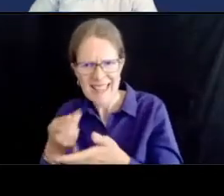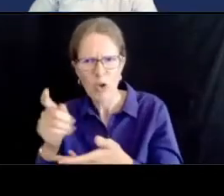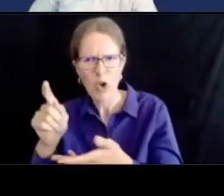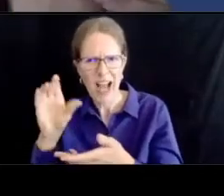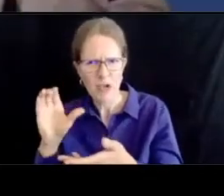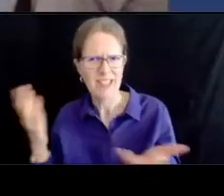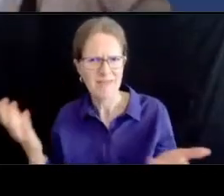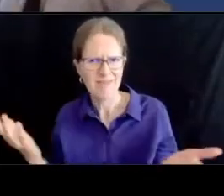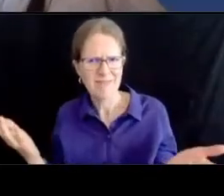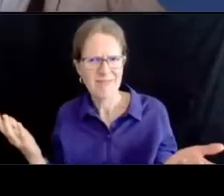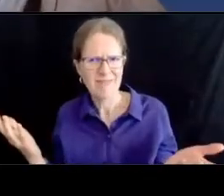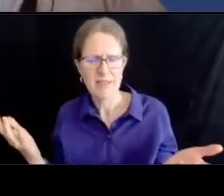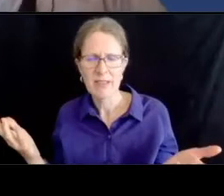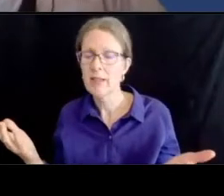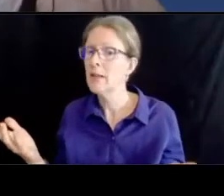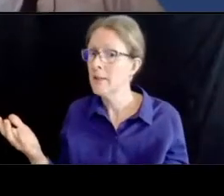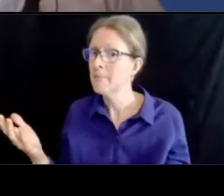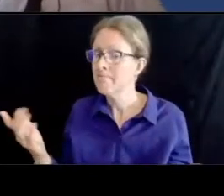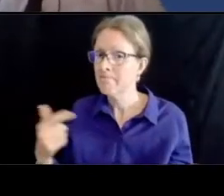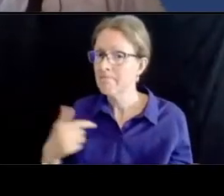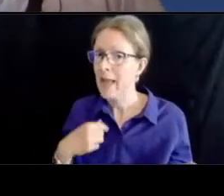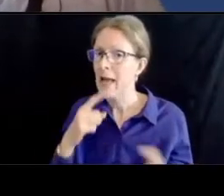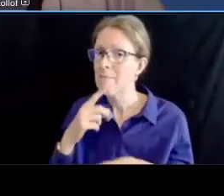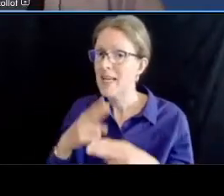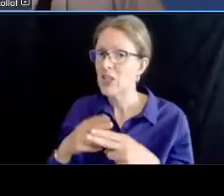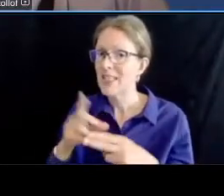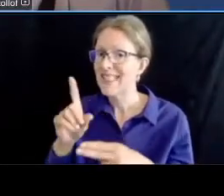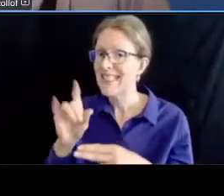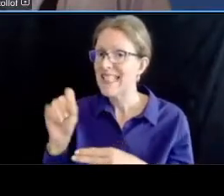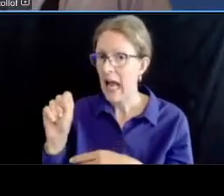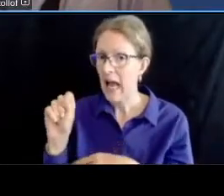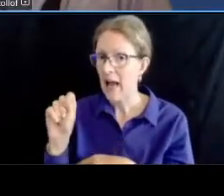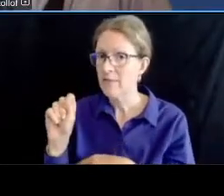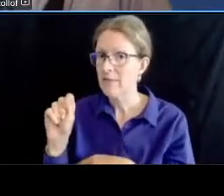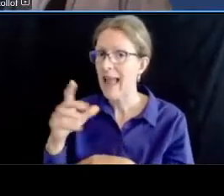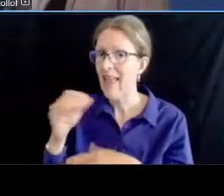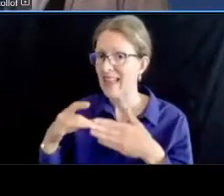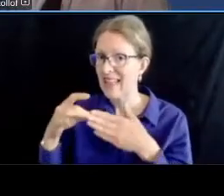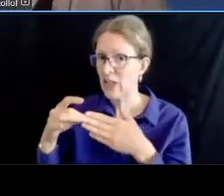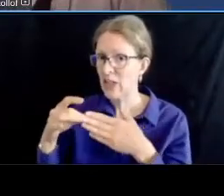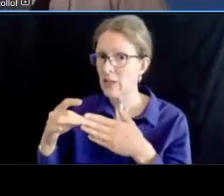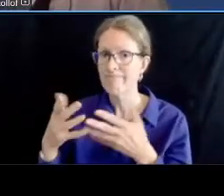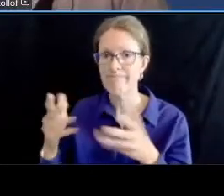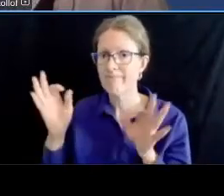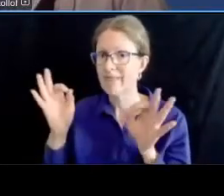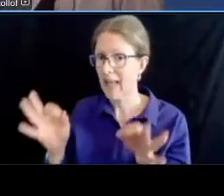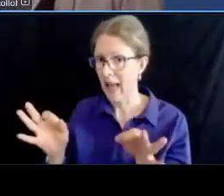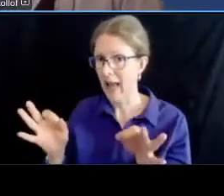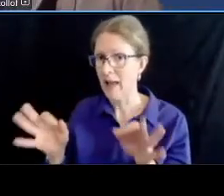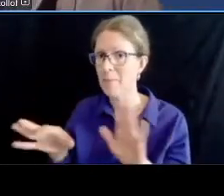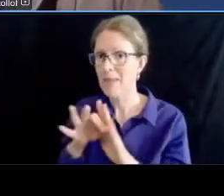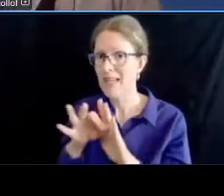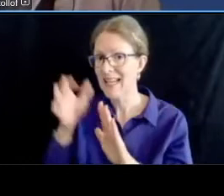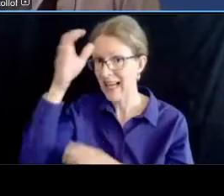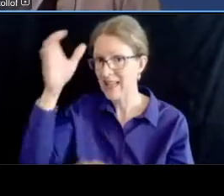and their leadership has made a decision to select concept c which does include a reduction in